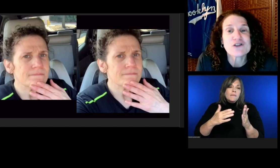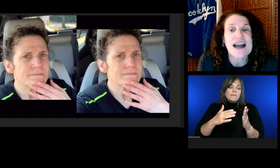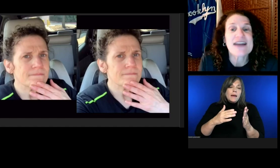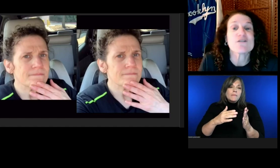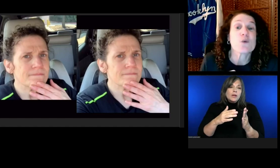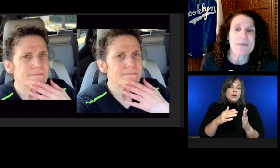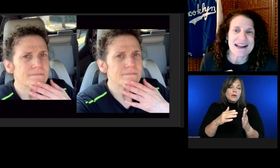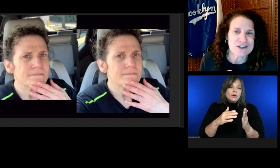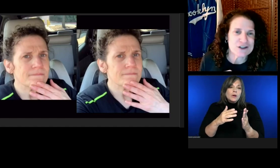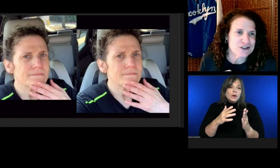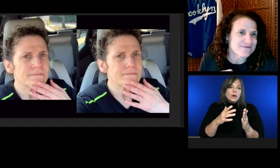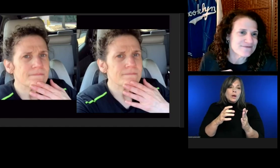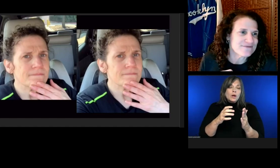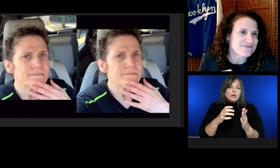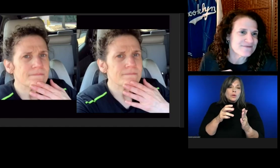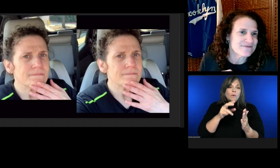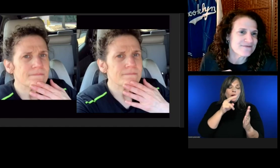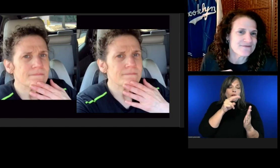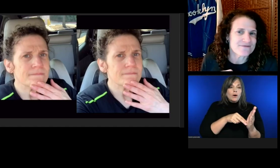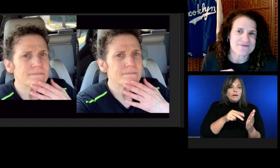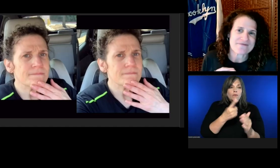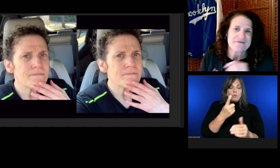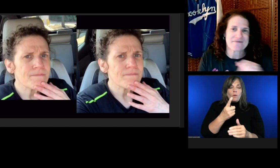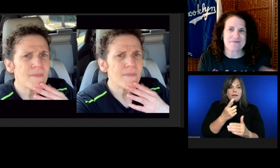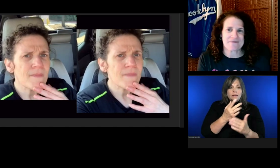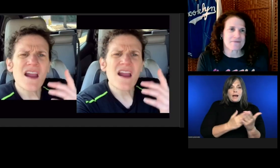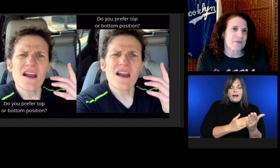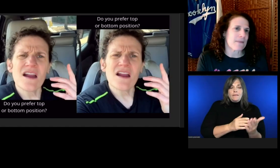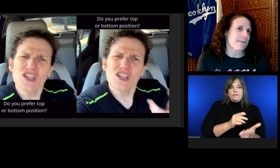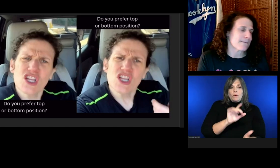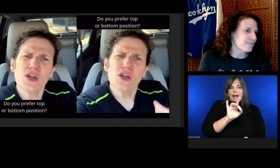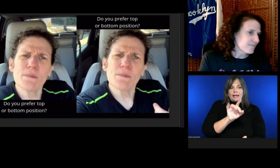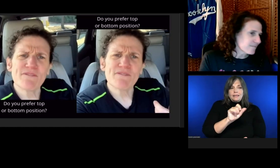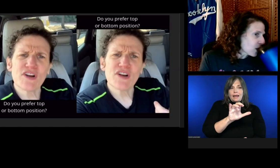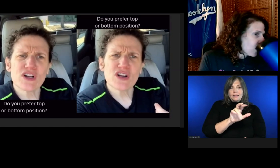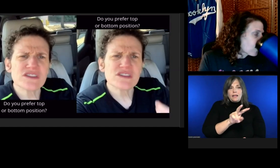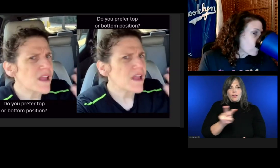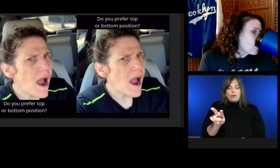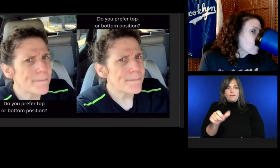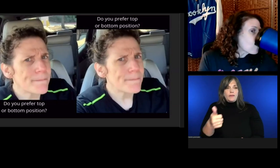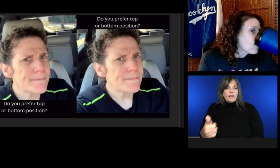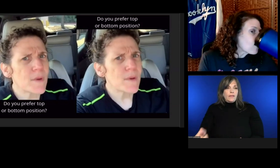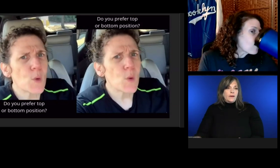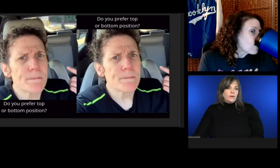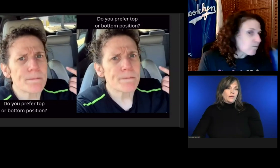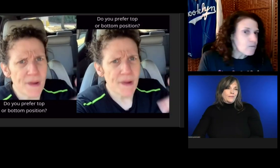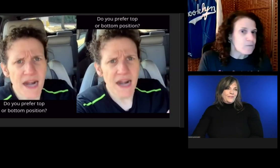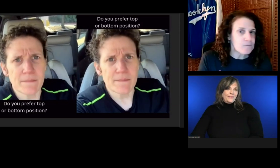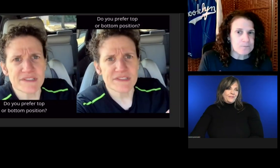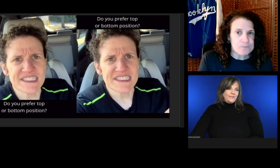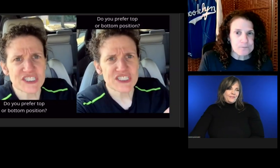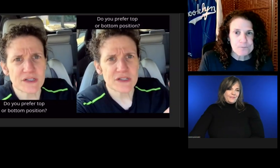side for the remainder. Do you prefer top or bottom position?